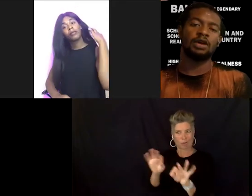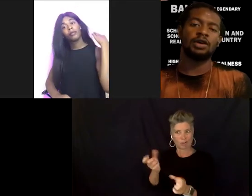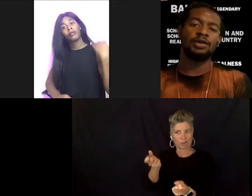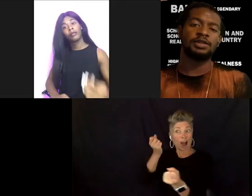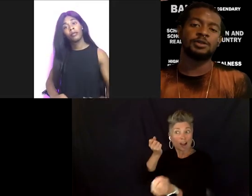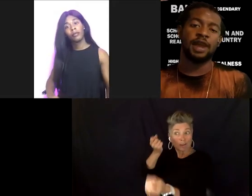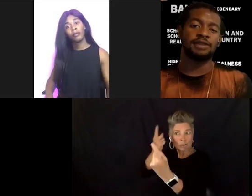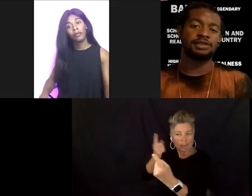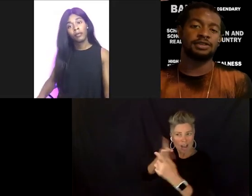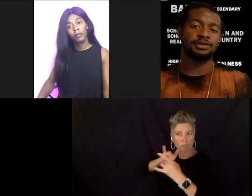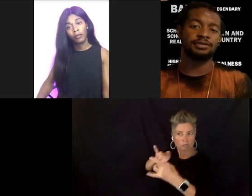Who inspires you?